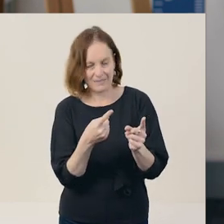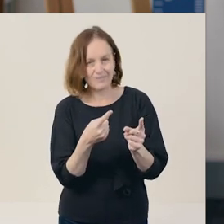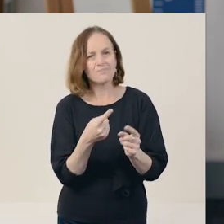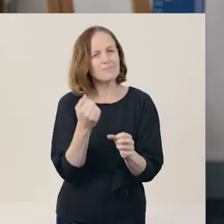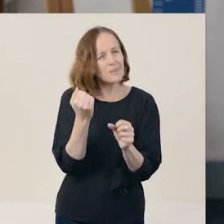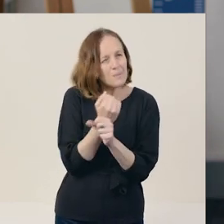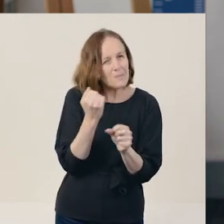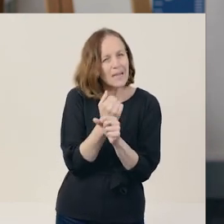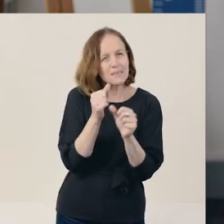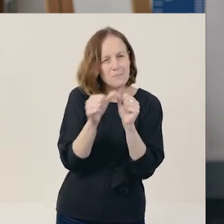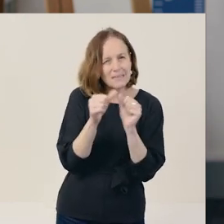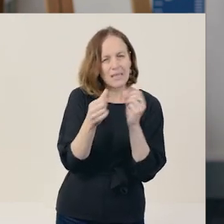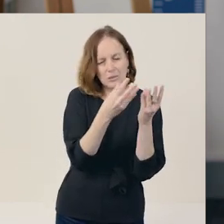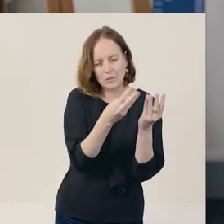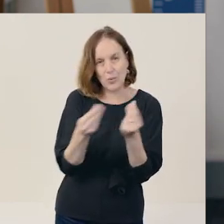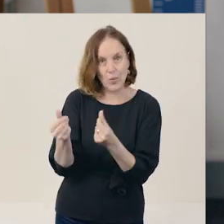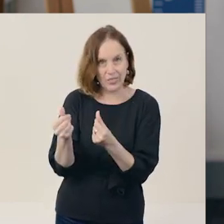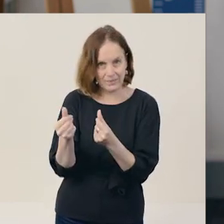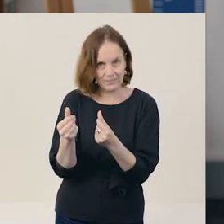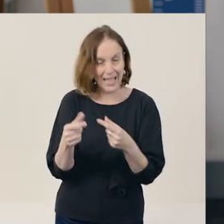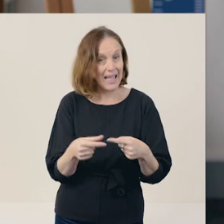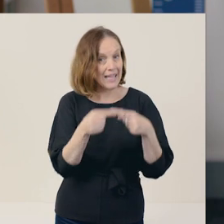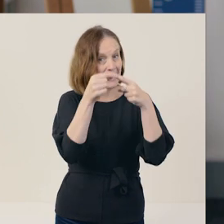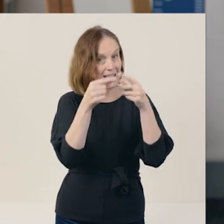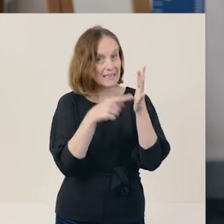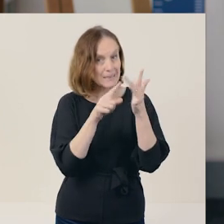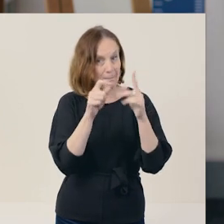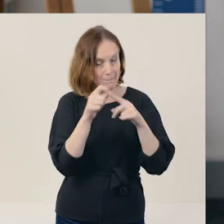This is my final tip for today. Another cohesive device